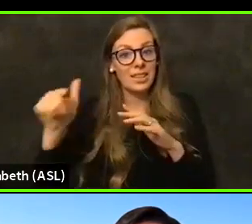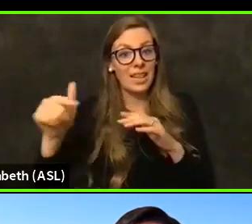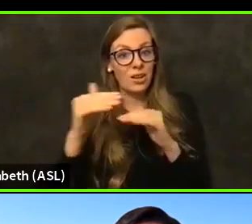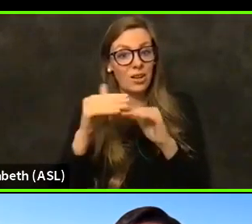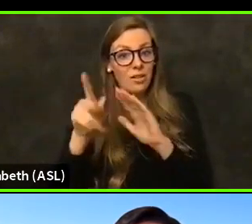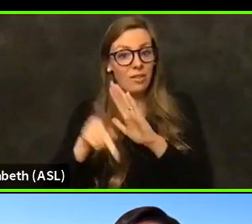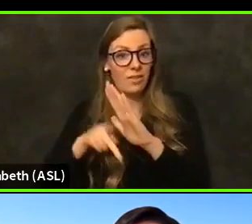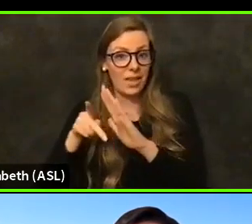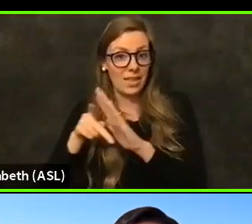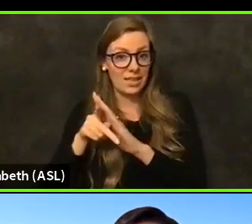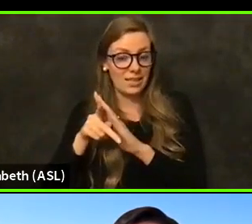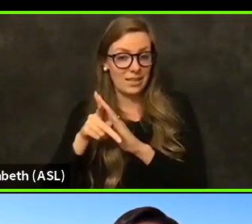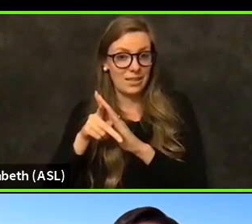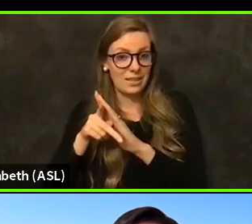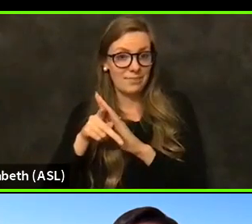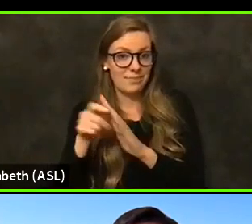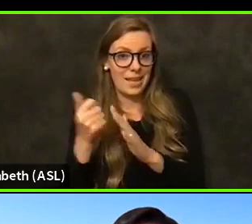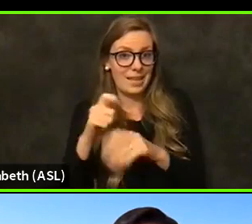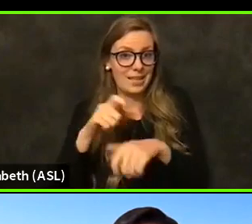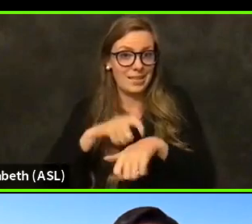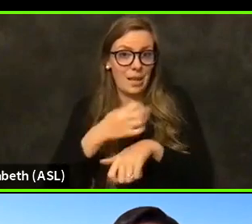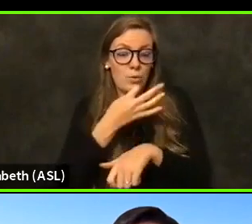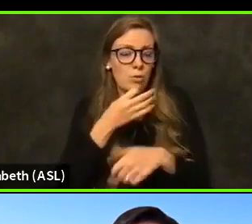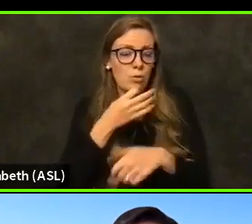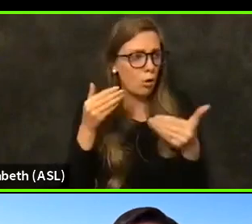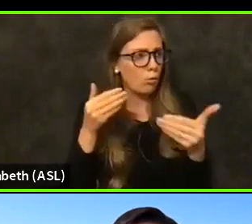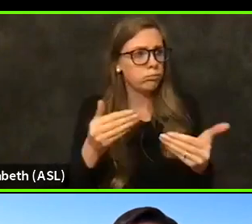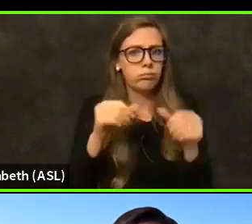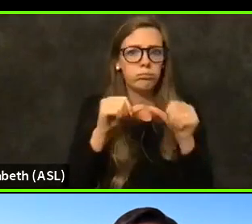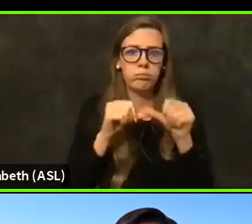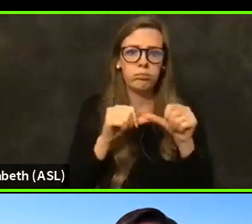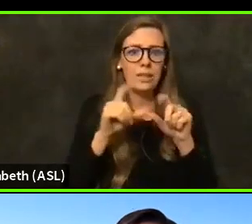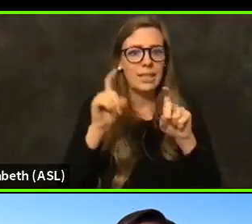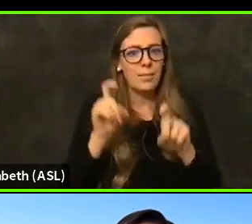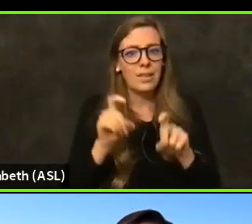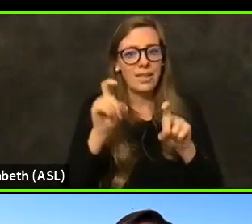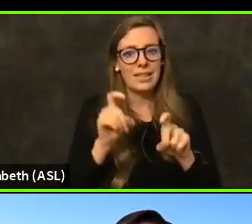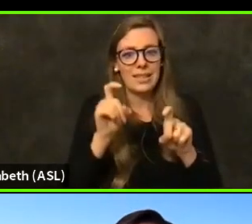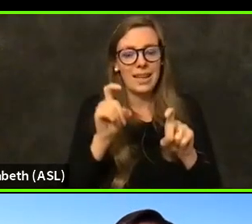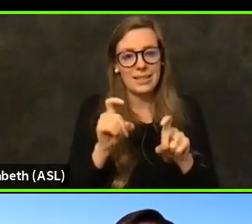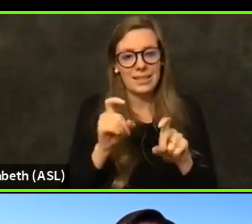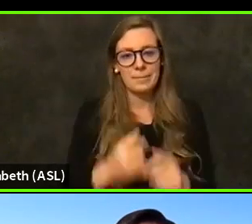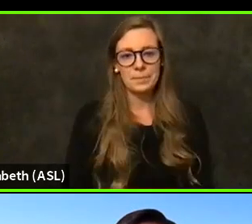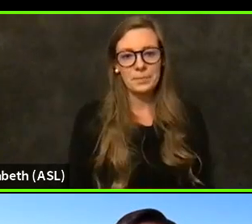So absolutely more testing will help our county get that better case. Justin.